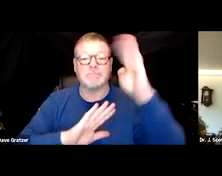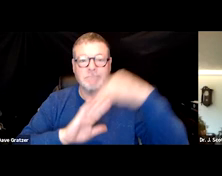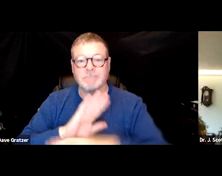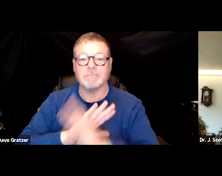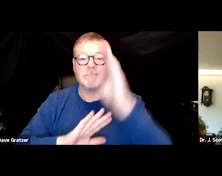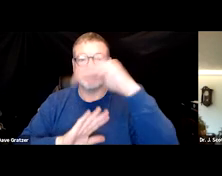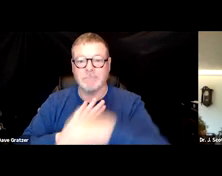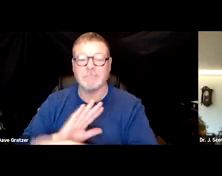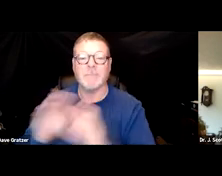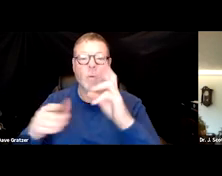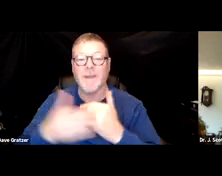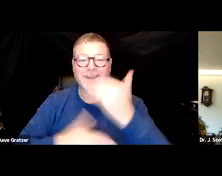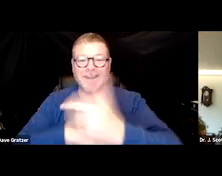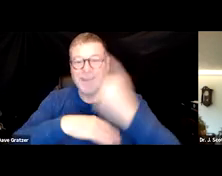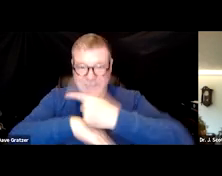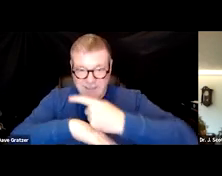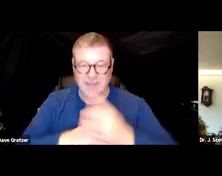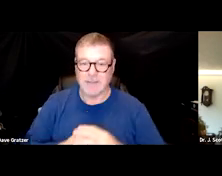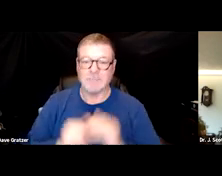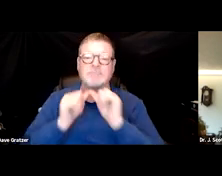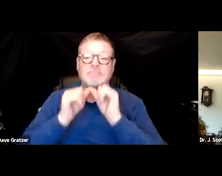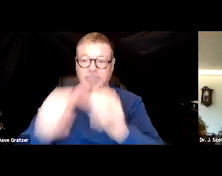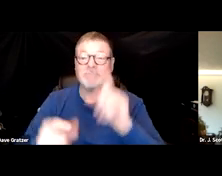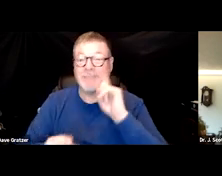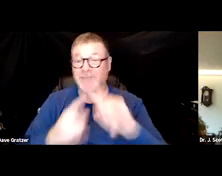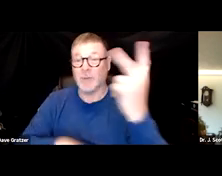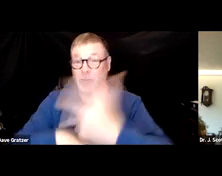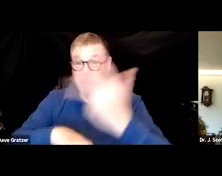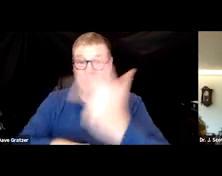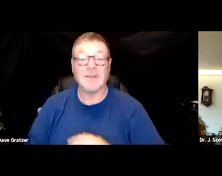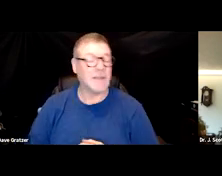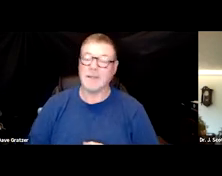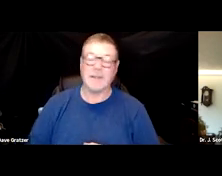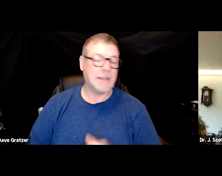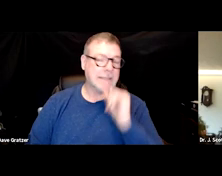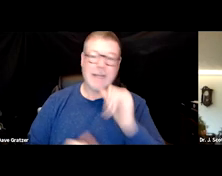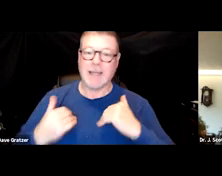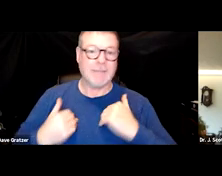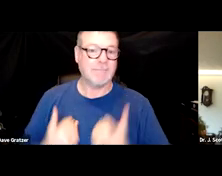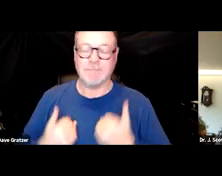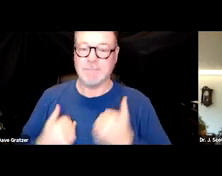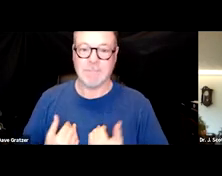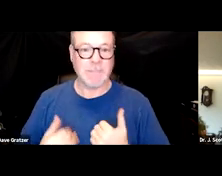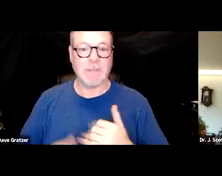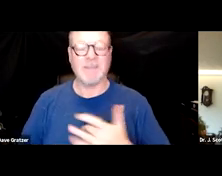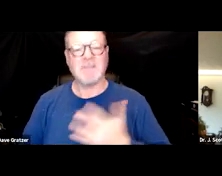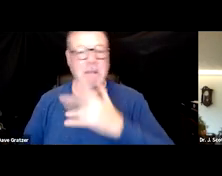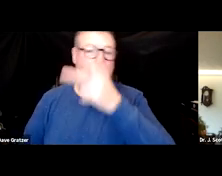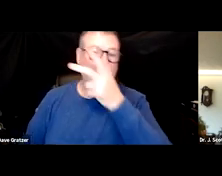maybe the next day and can last for up to 72 hours. It's not fatigue, it's feeling poorly, weariness.